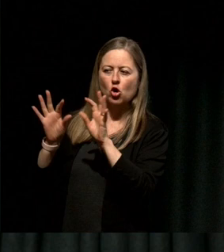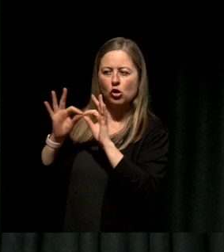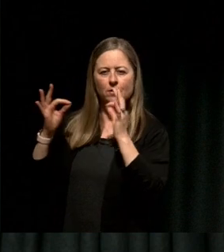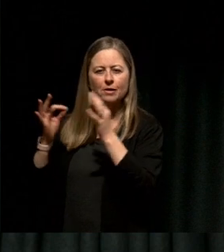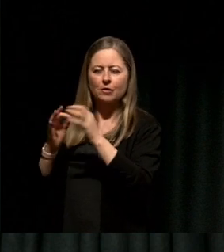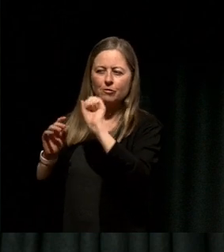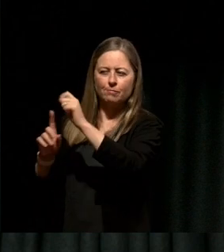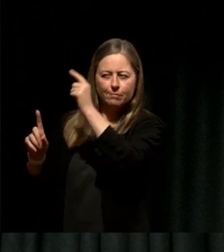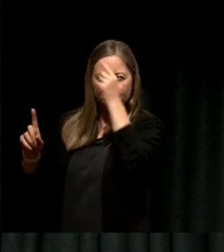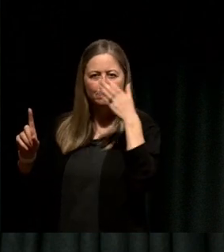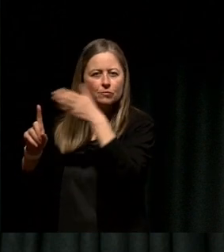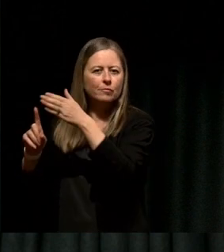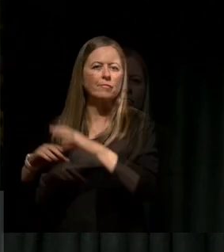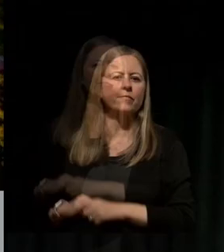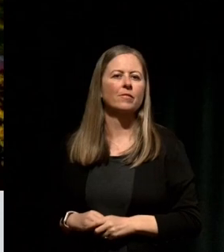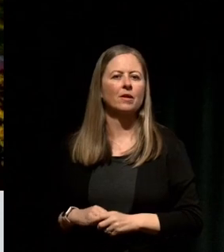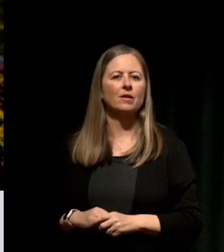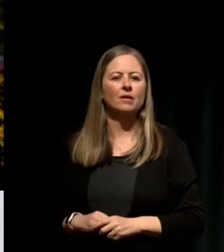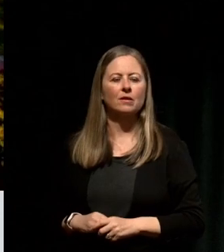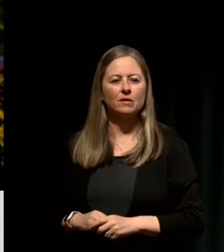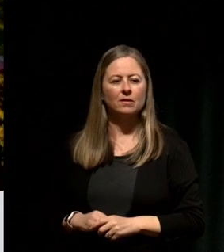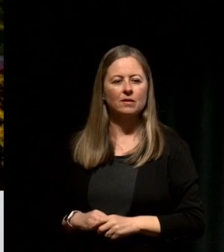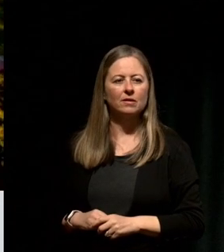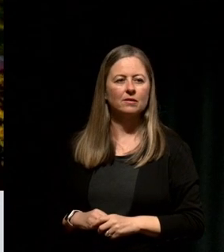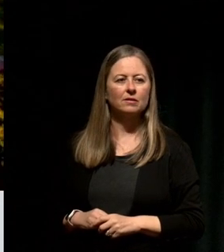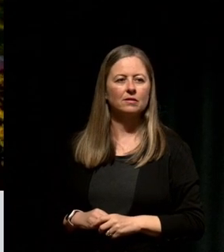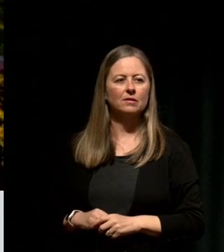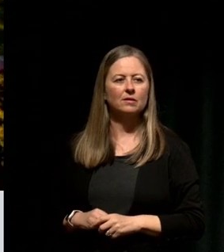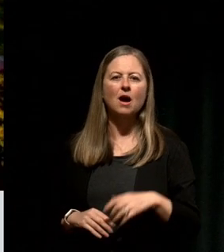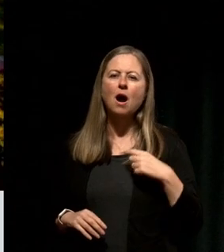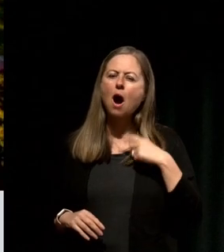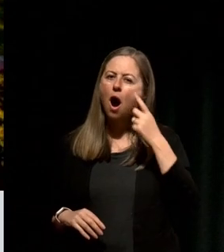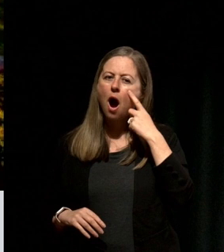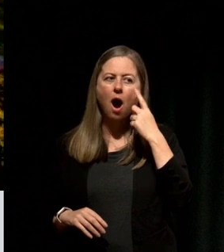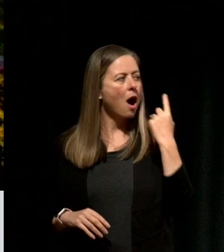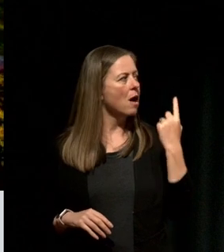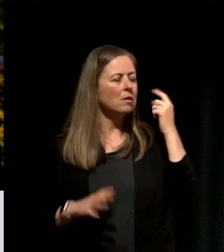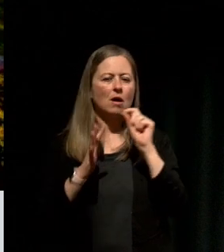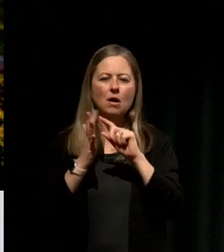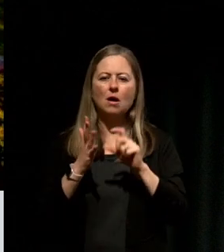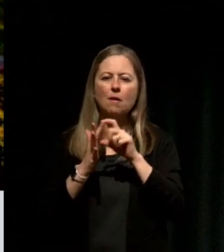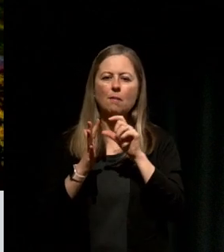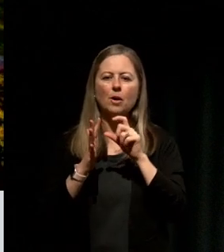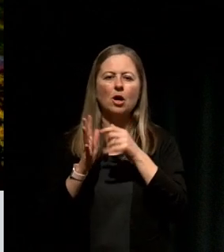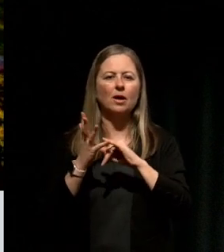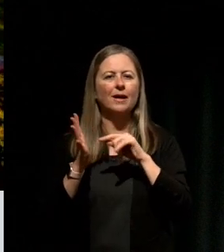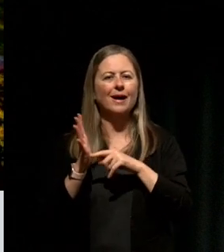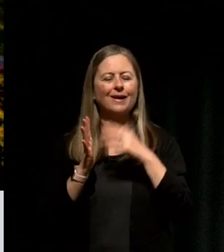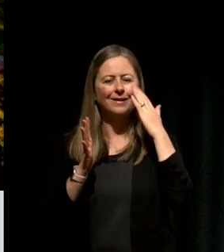So I came across at that time this podcast featuring a woman named Diana Chapman and